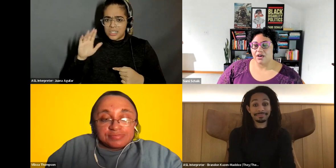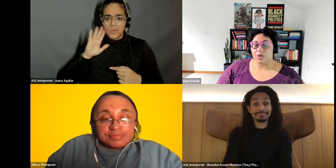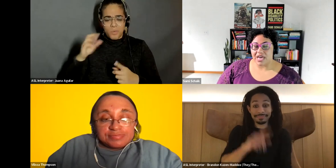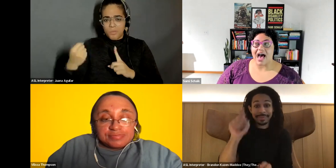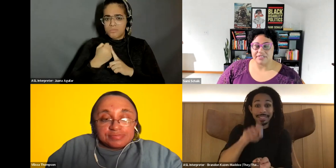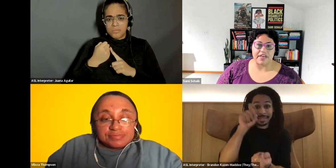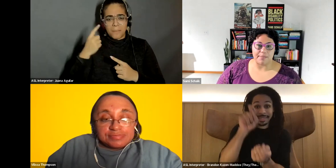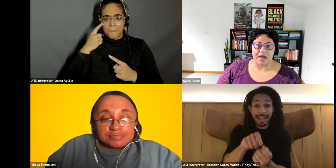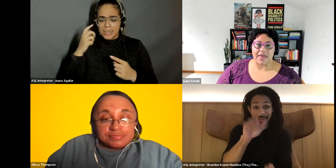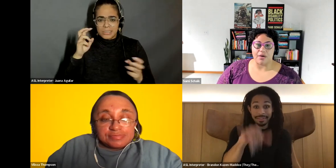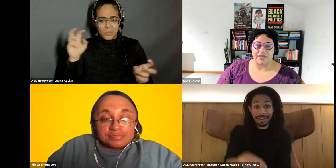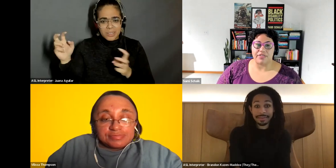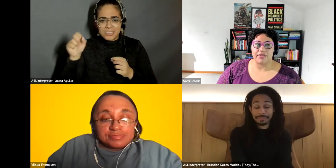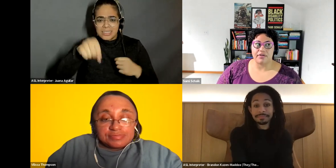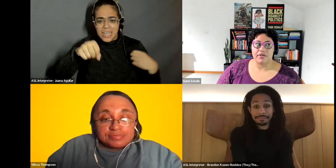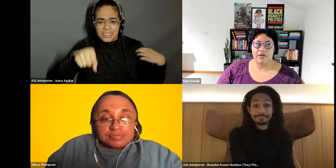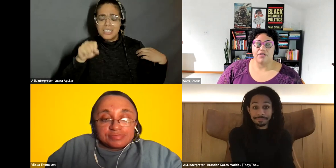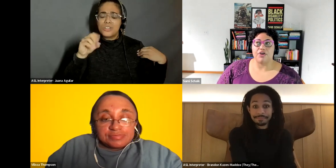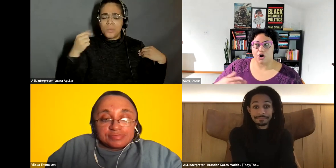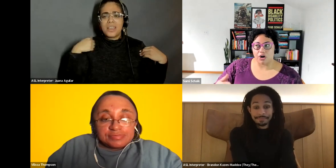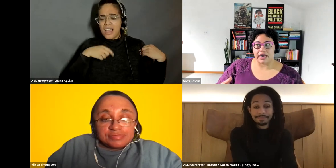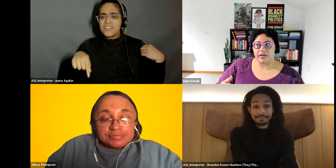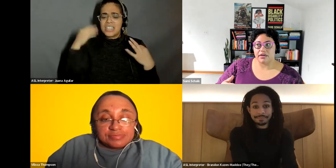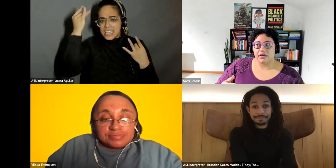Sami Schalk: we have to think about that with the current